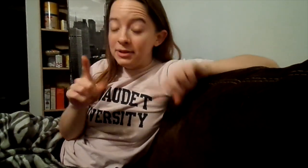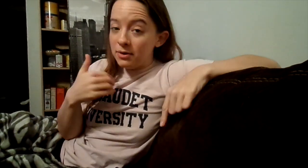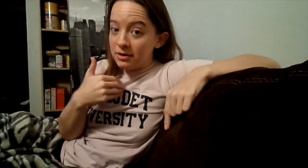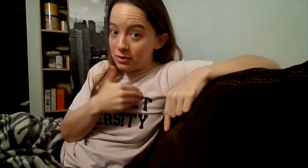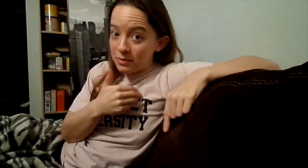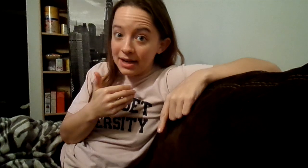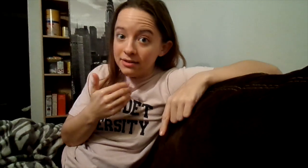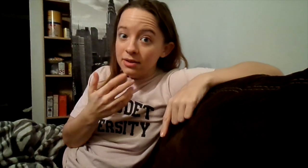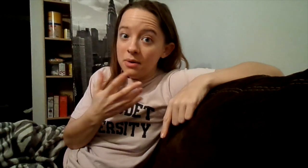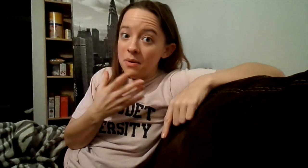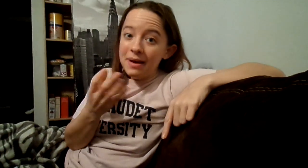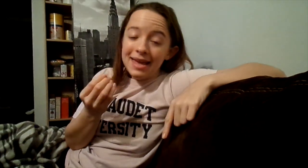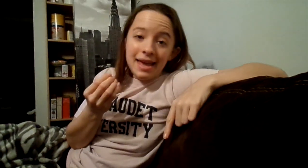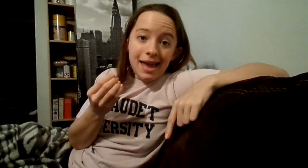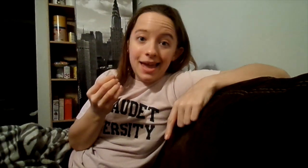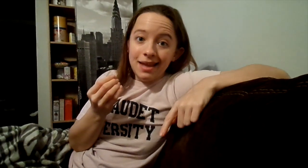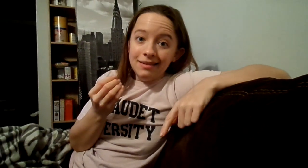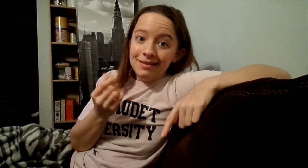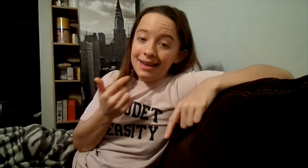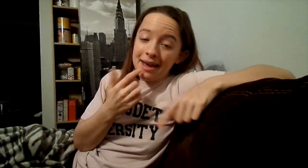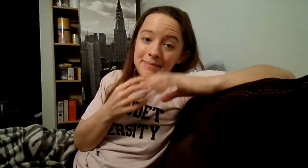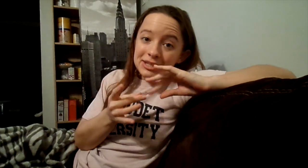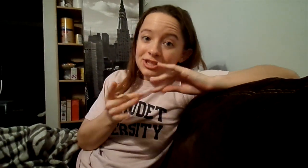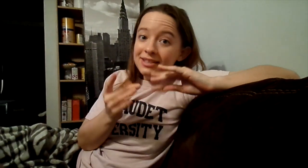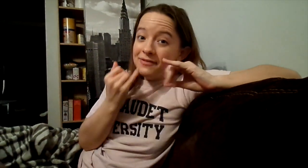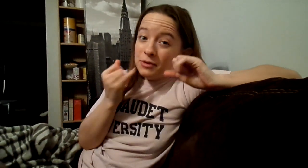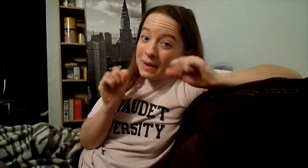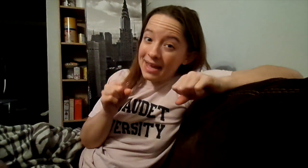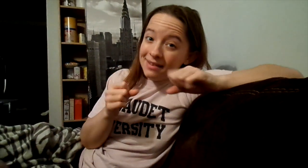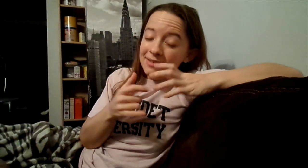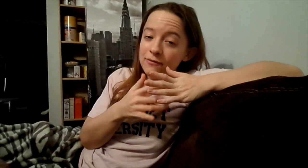happen to go to Toronto and like I mentioned if you can